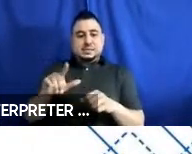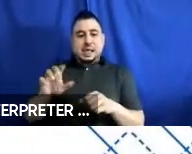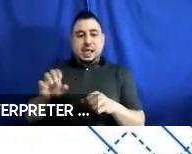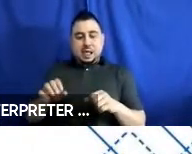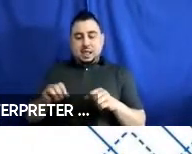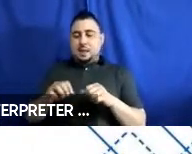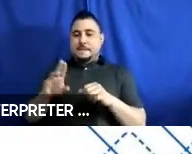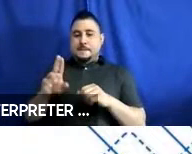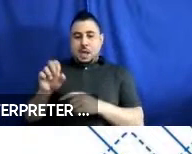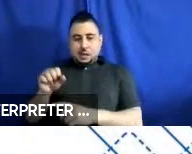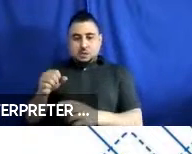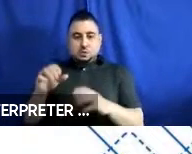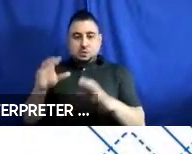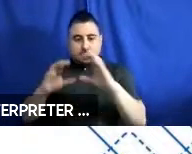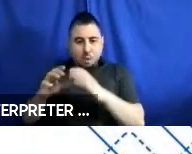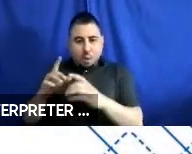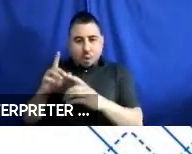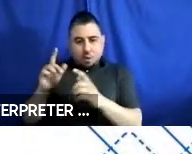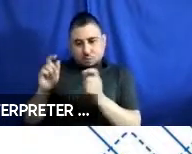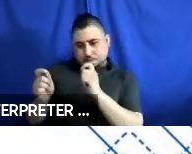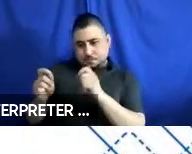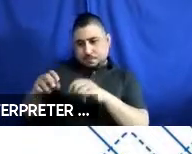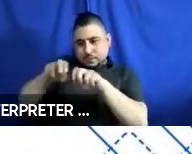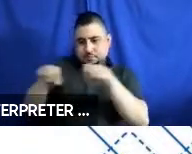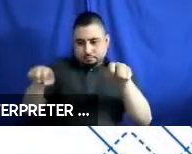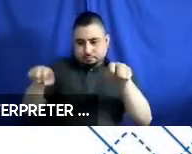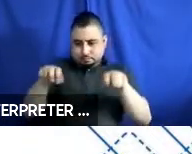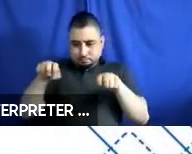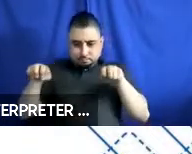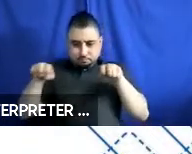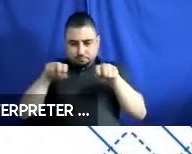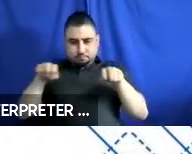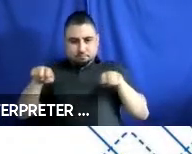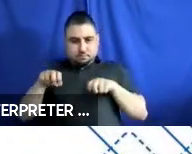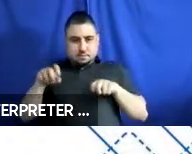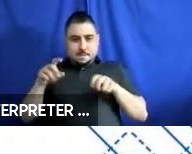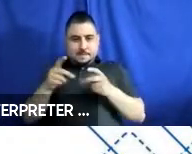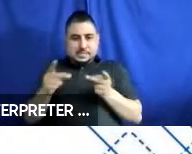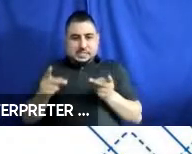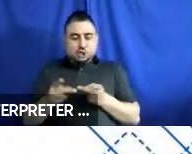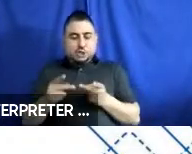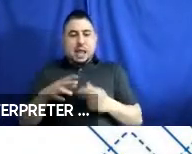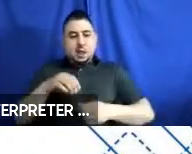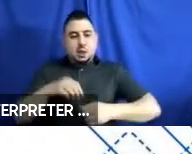to explore reconfigurable seating layouts. And then we also incorporated the use of mannequins